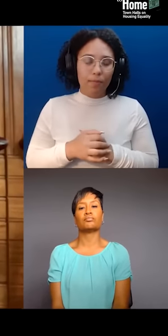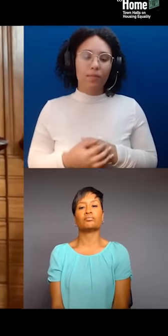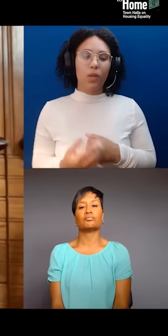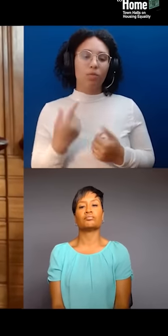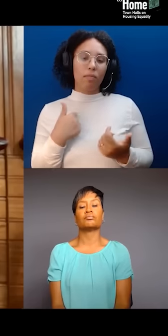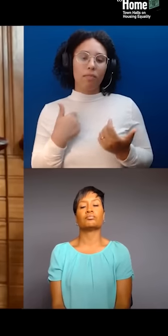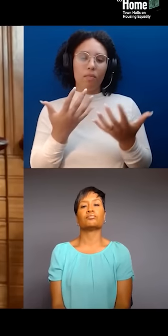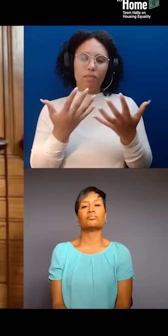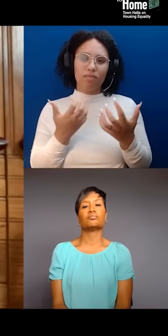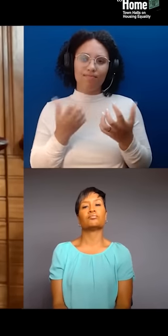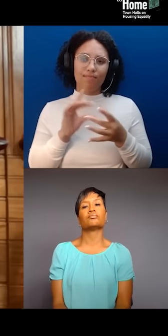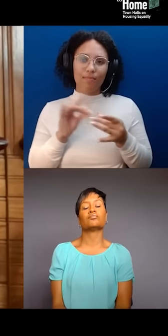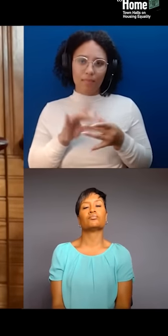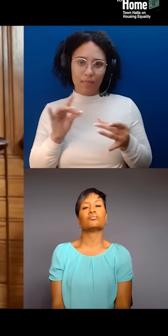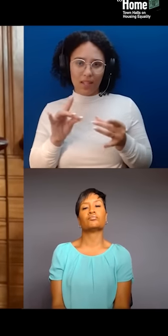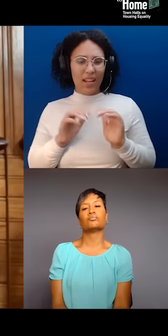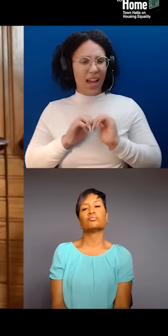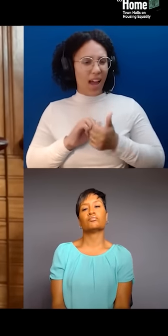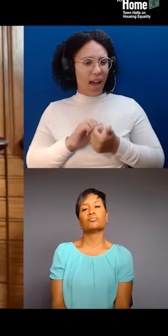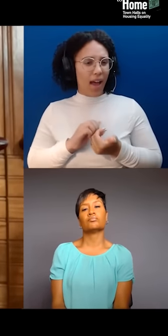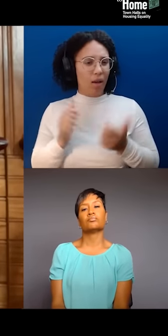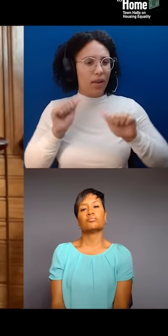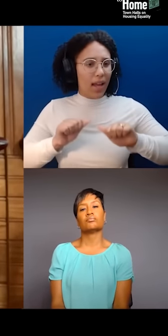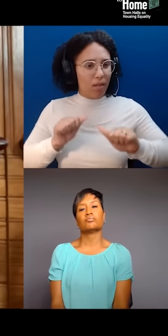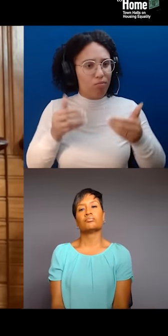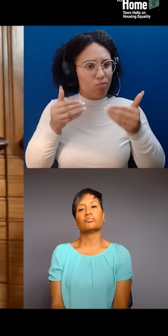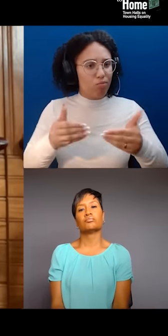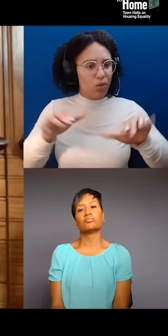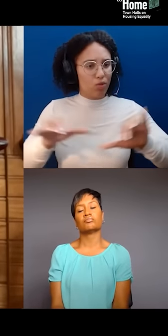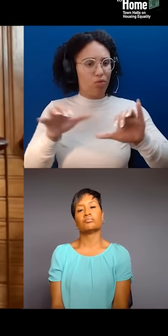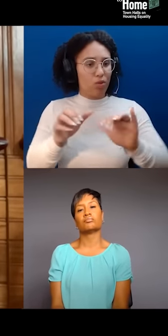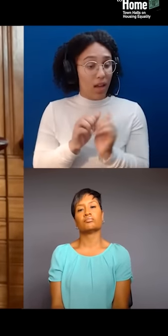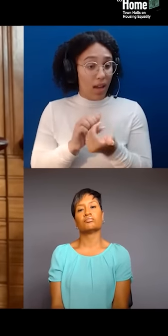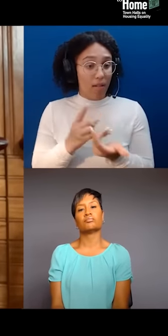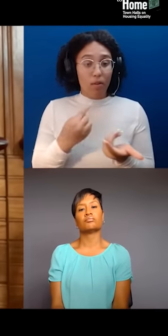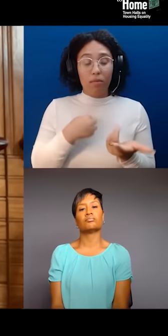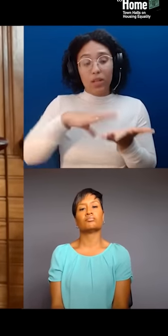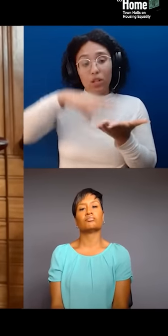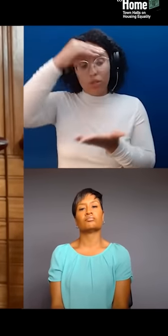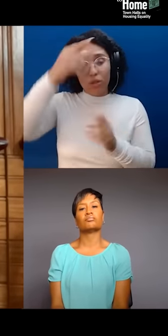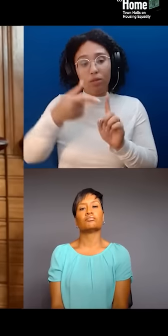is that I've learned from Lenape relatives is that, you know, if you want to work